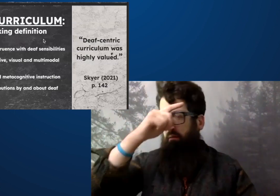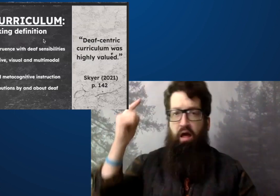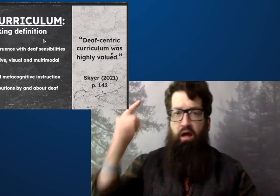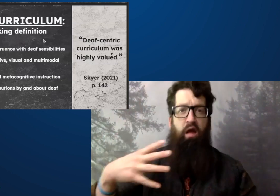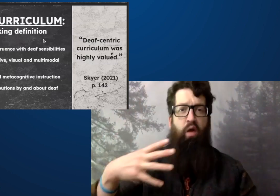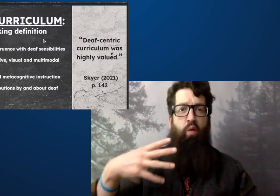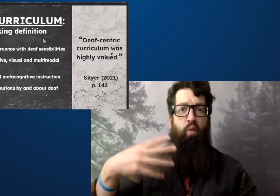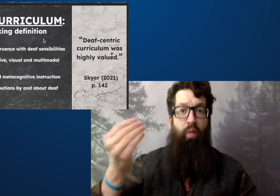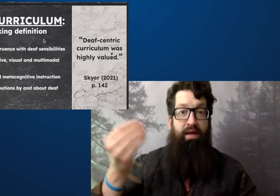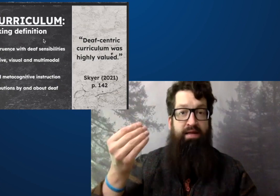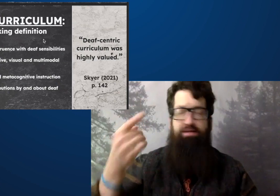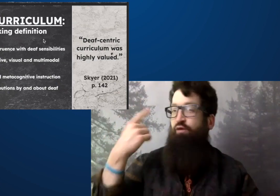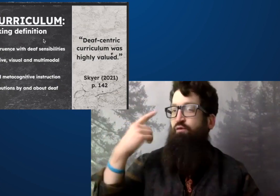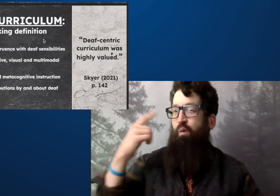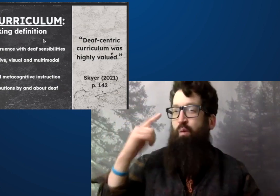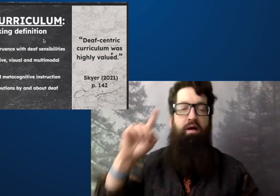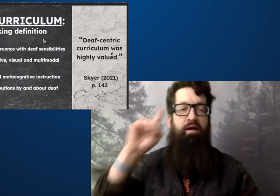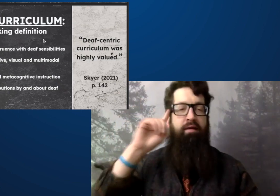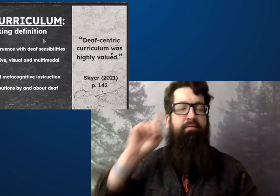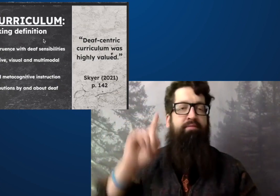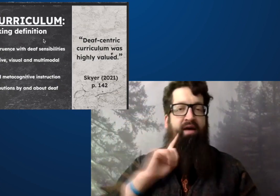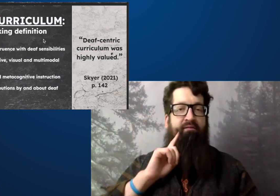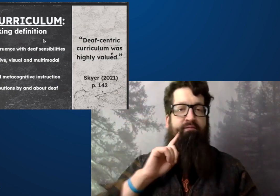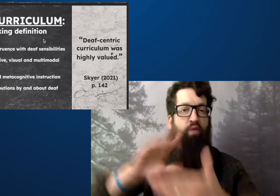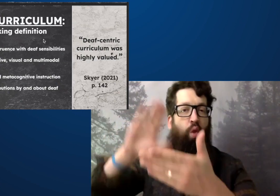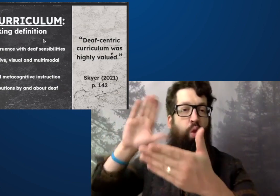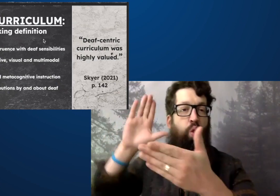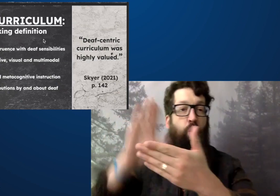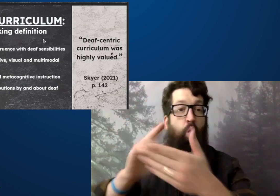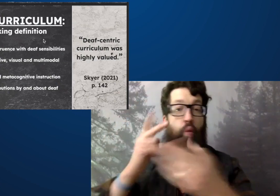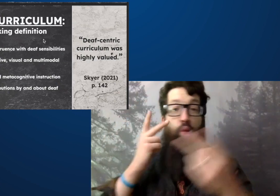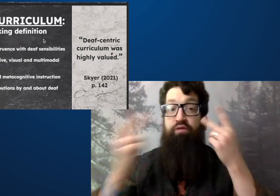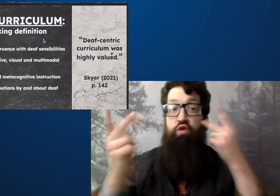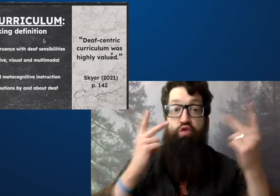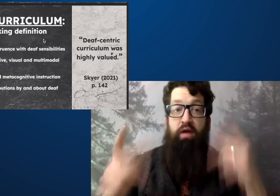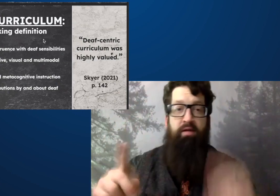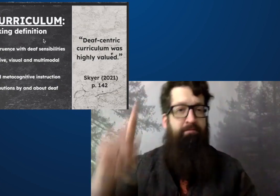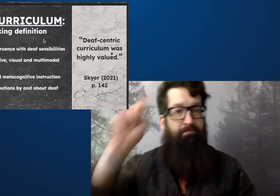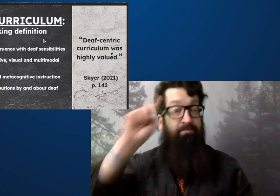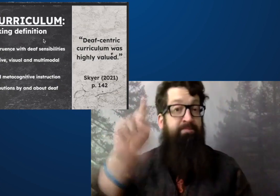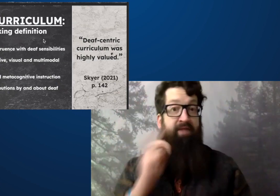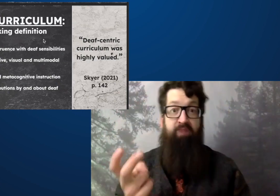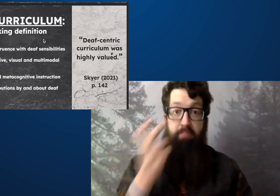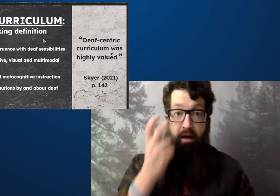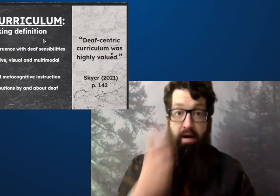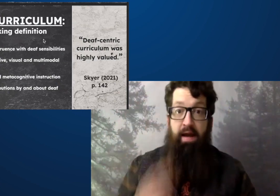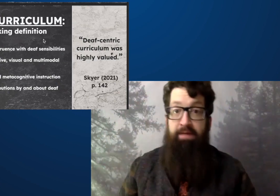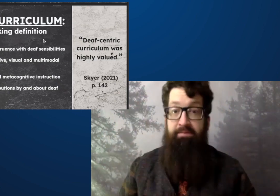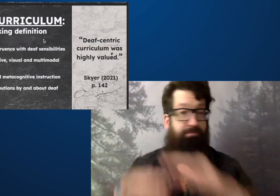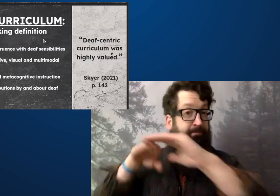my slides, and that is contrasting colors that I have